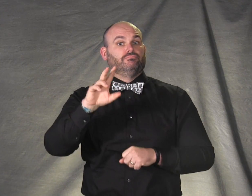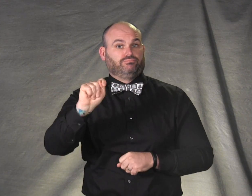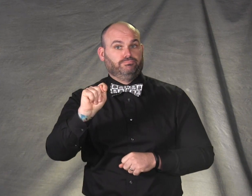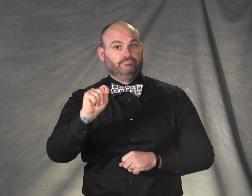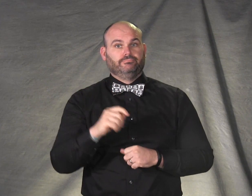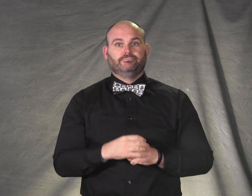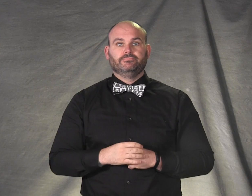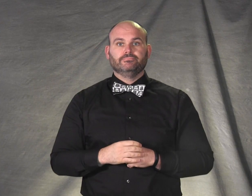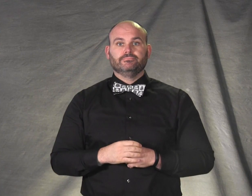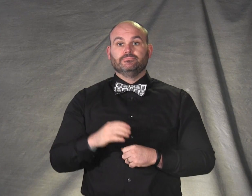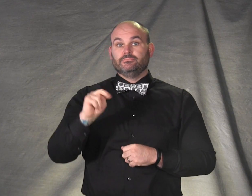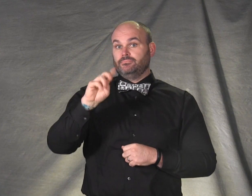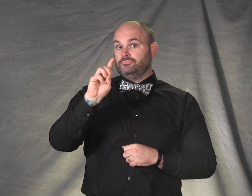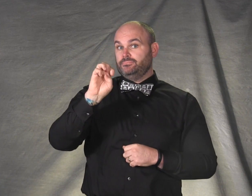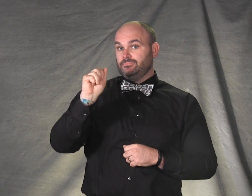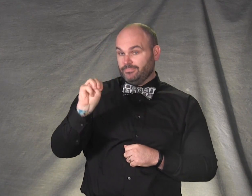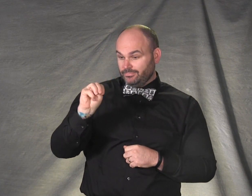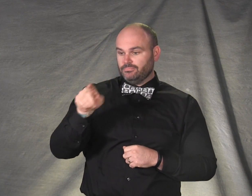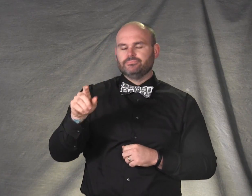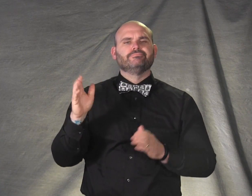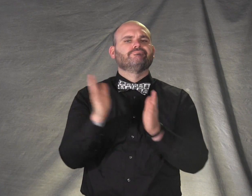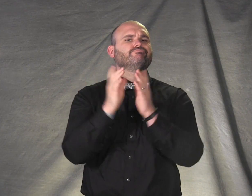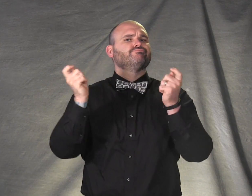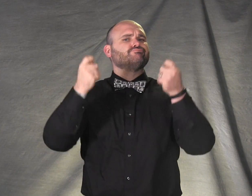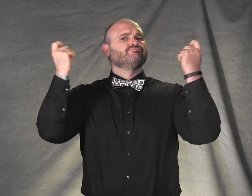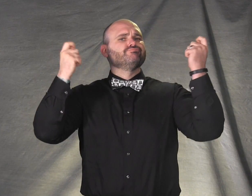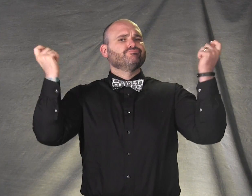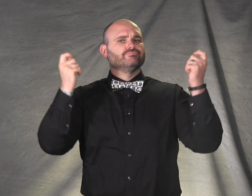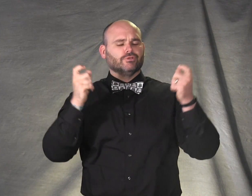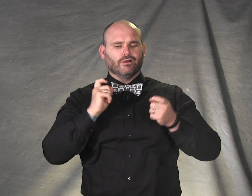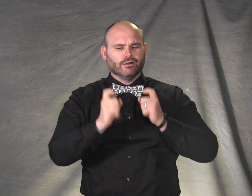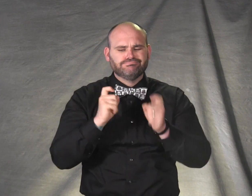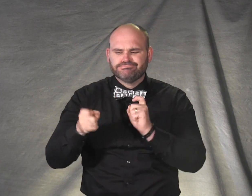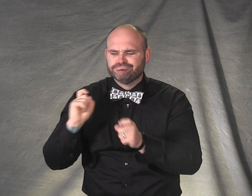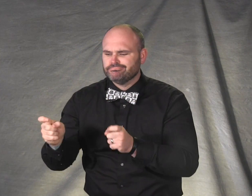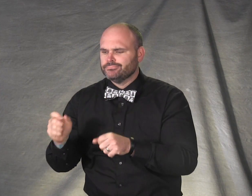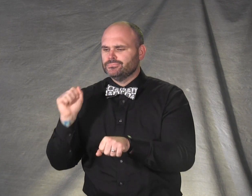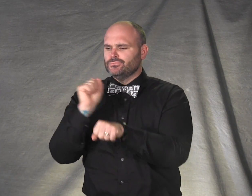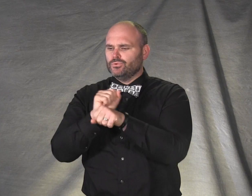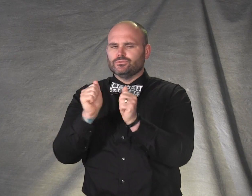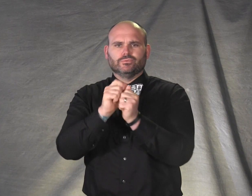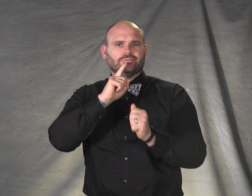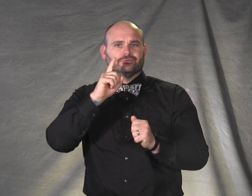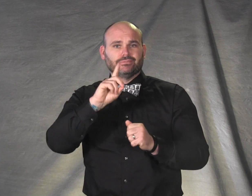NDEAM celebrates the contributions of workers with disabilities